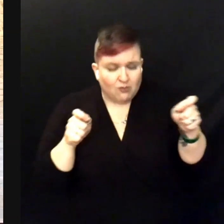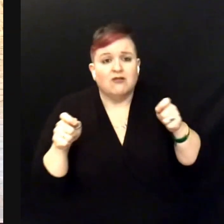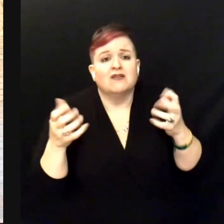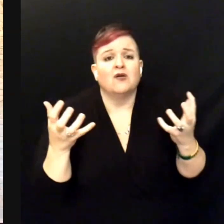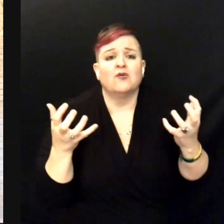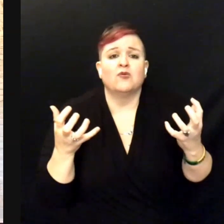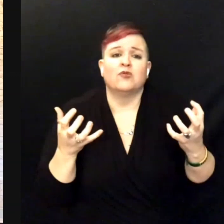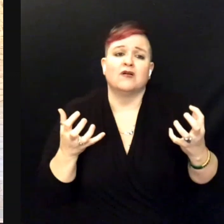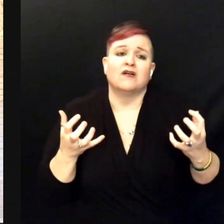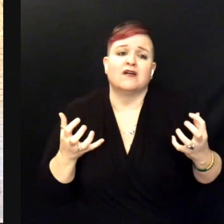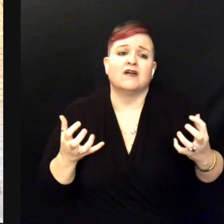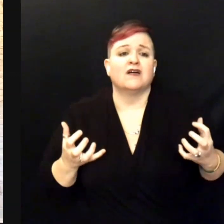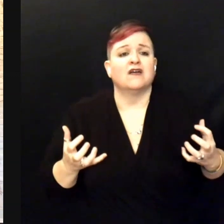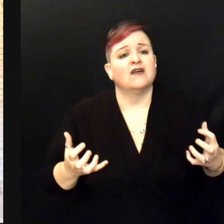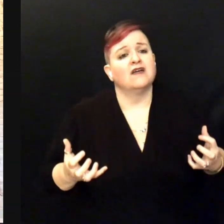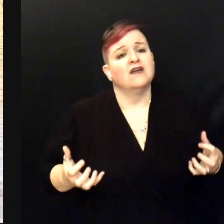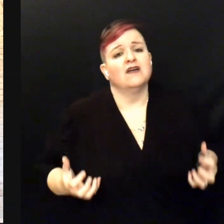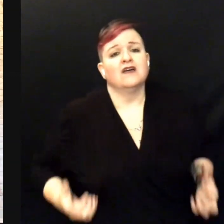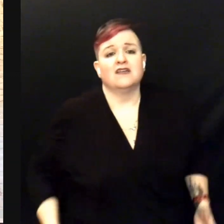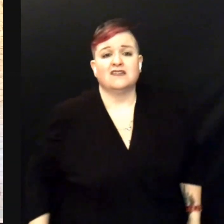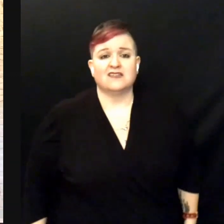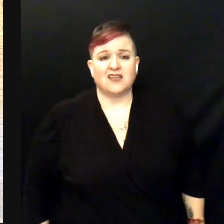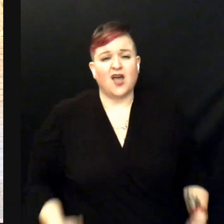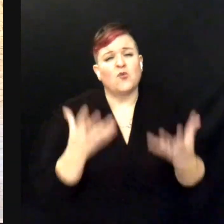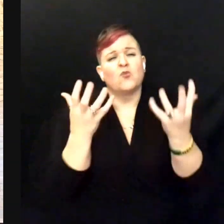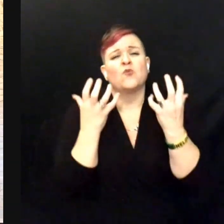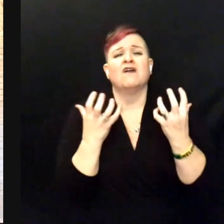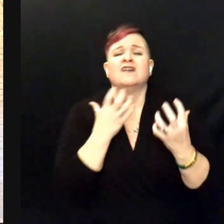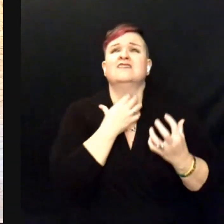I want a perfect body